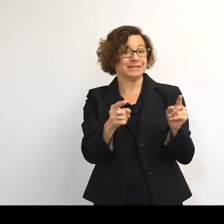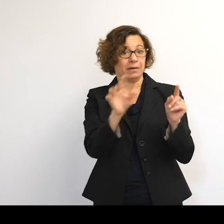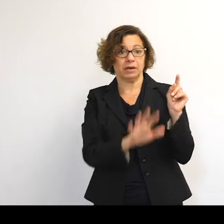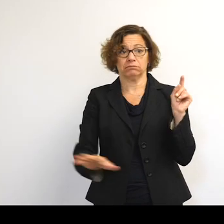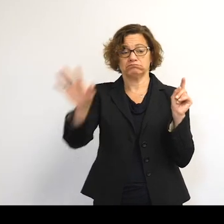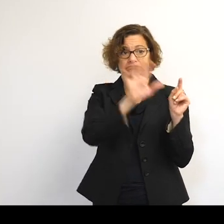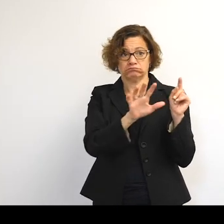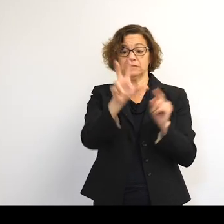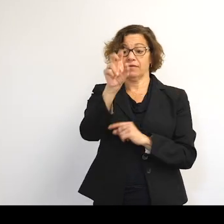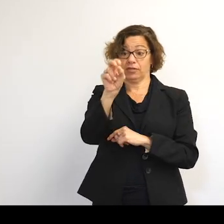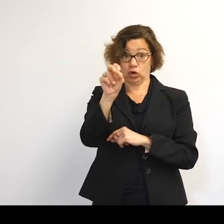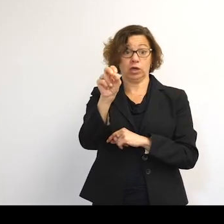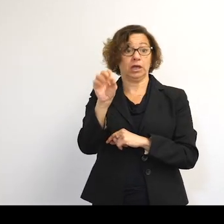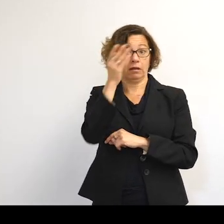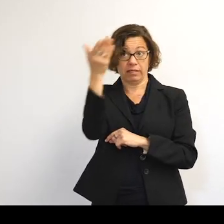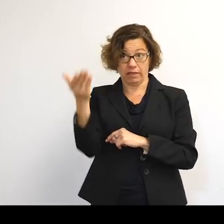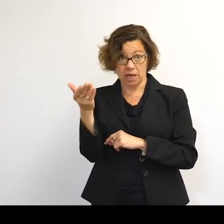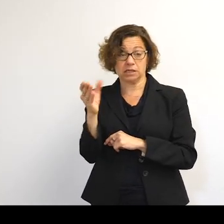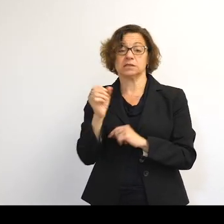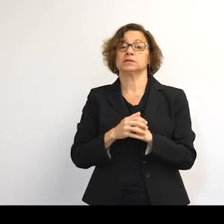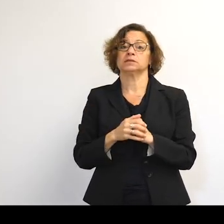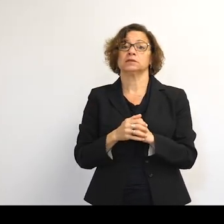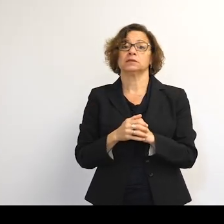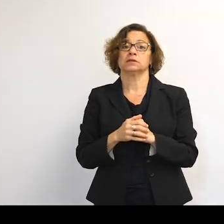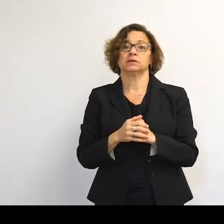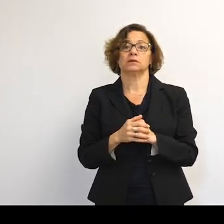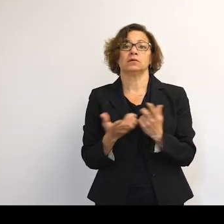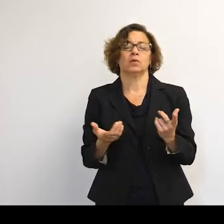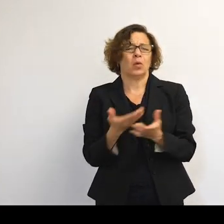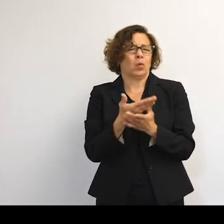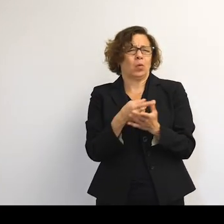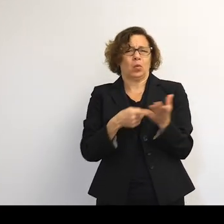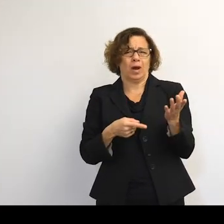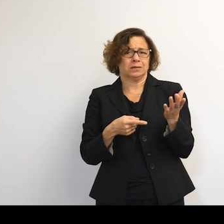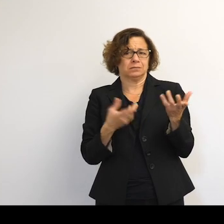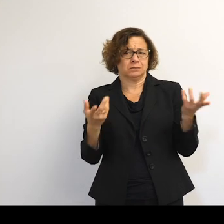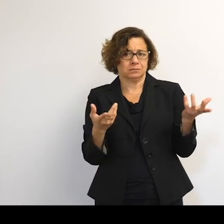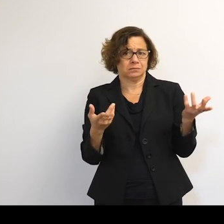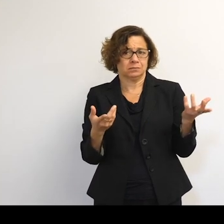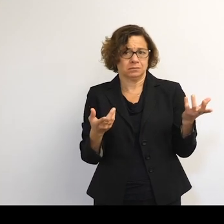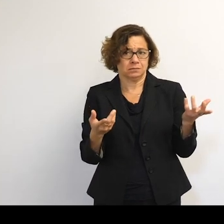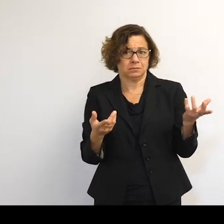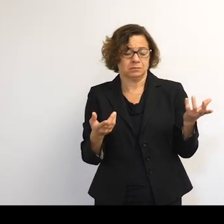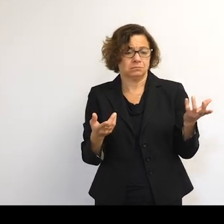We got 30 objects in 1960. And 1960 is a snapshot before it gets too busy.